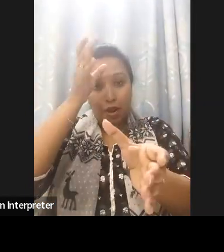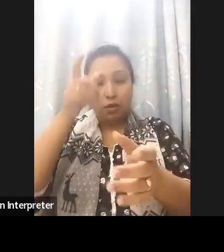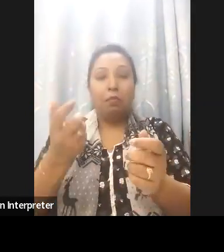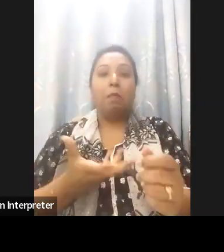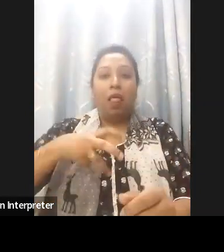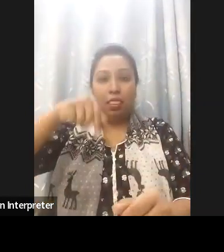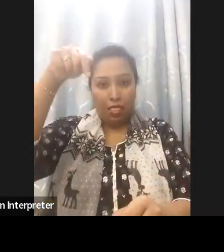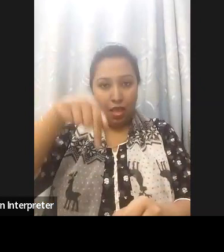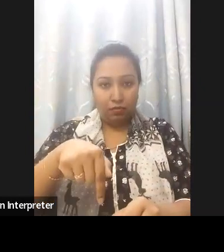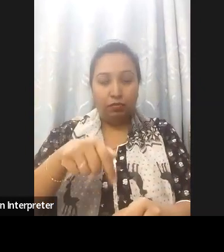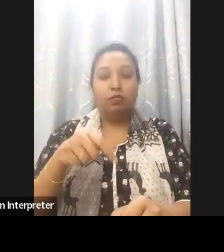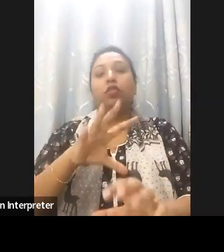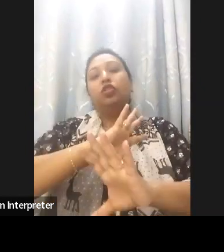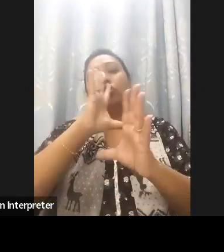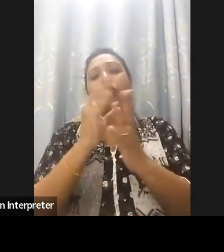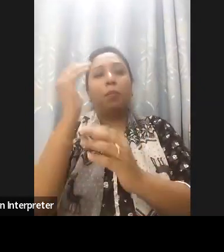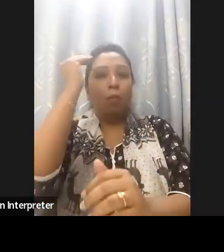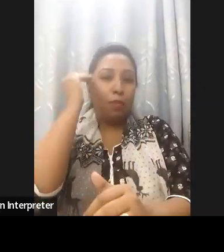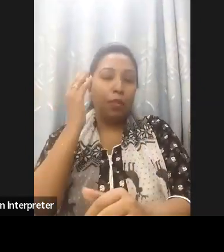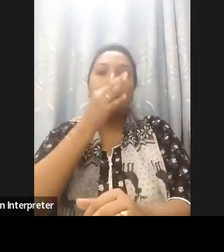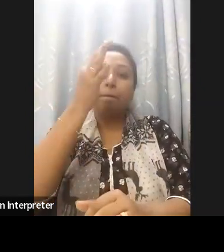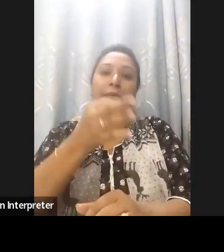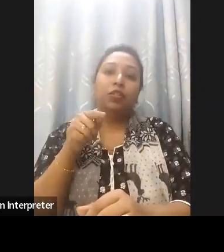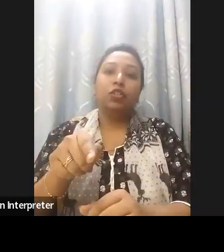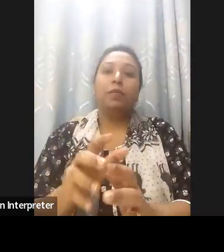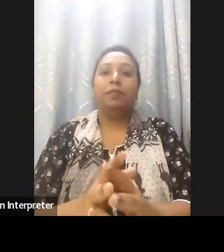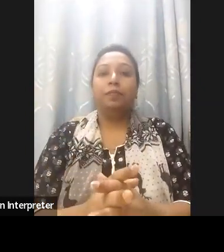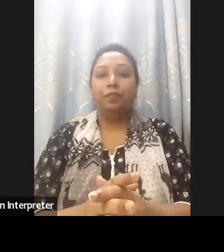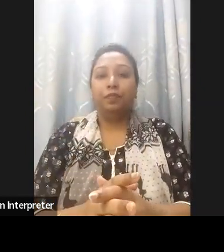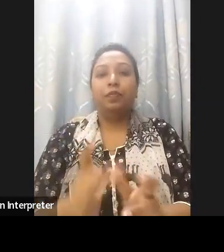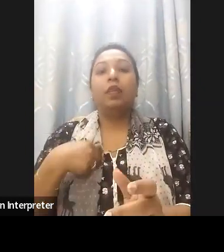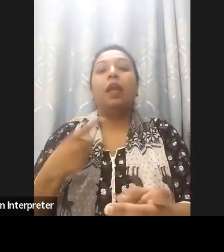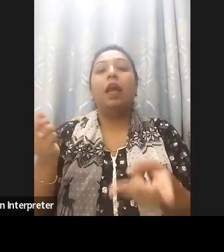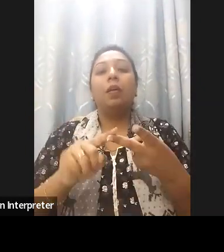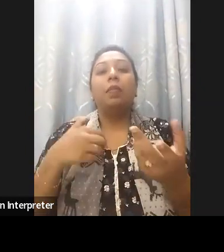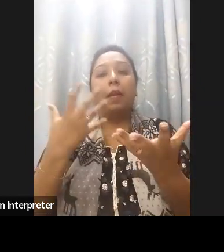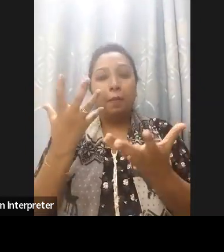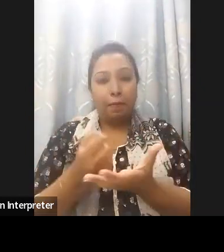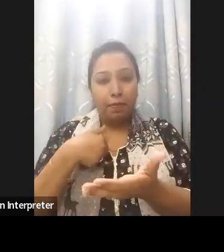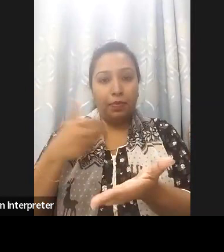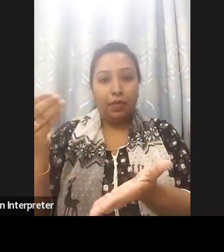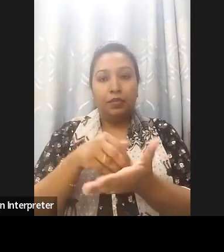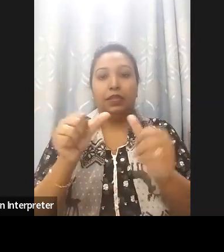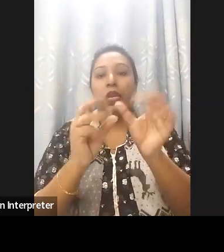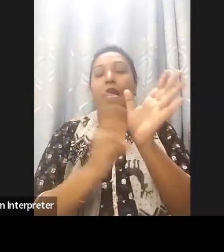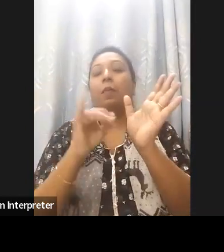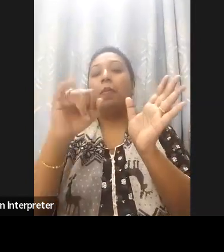of the Aspire to Innovate (a2i) Programme. We have also today with us Mr Anir Chowdhury. He